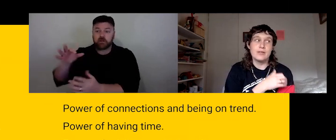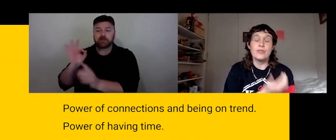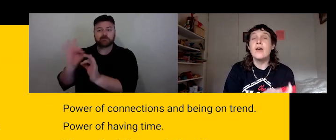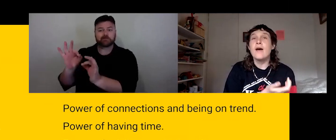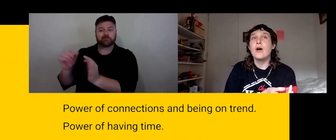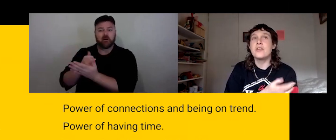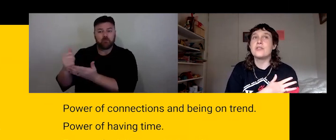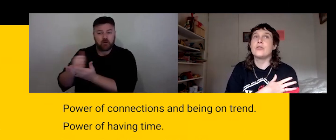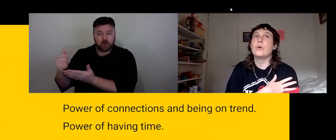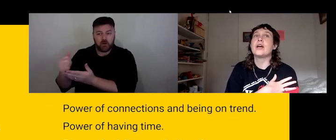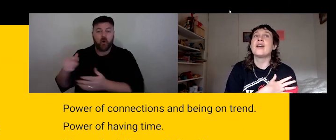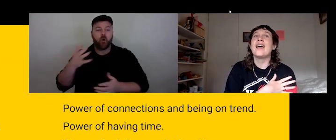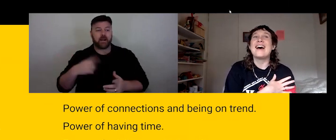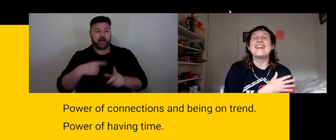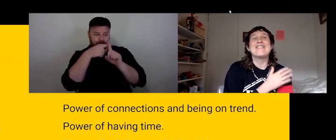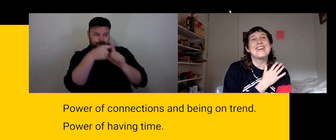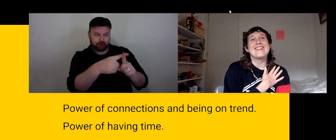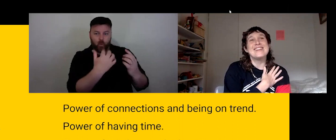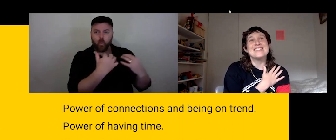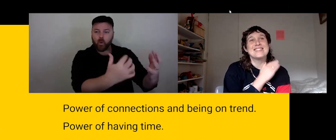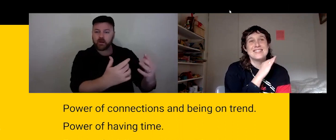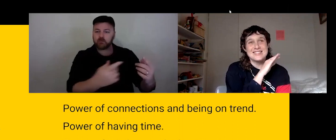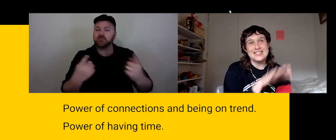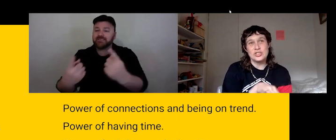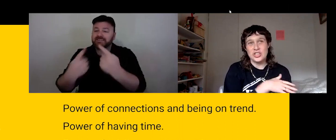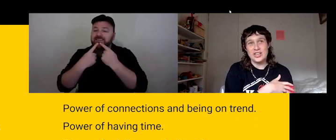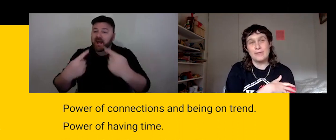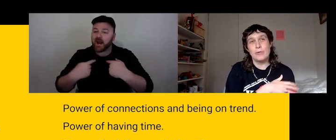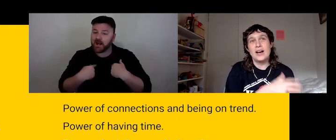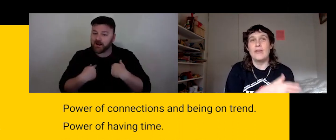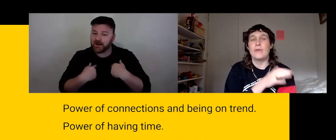this helps us to work out if there is this synergy and if we are the